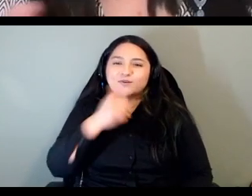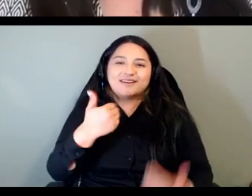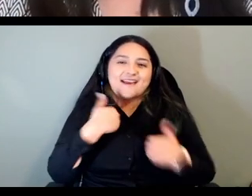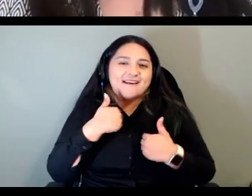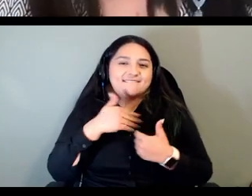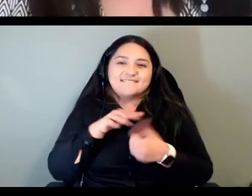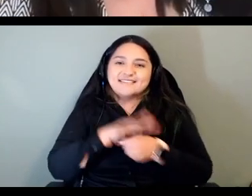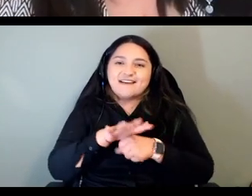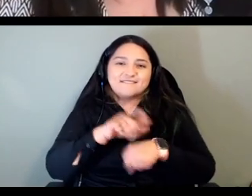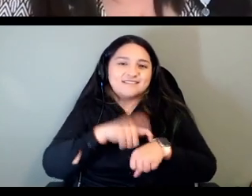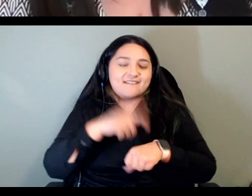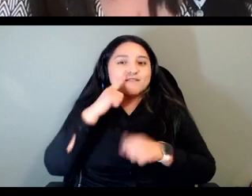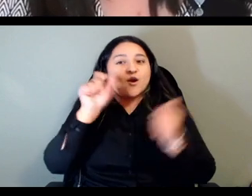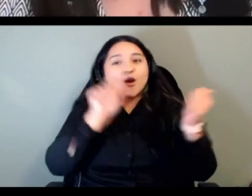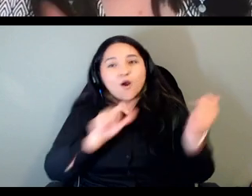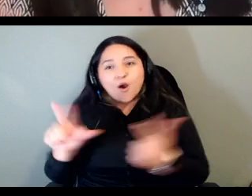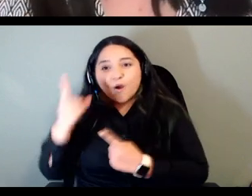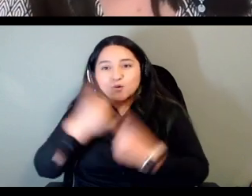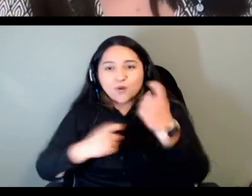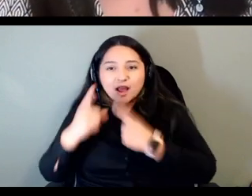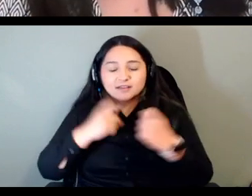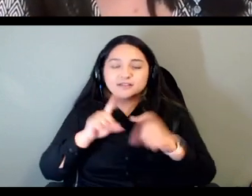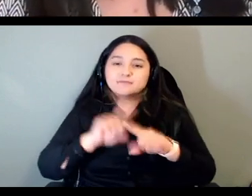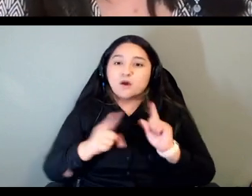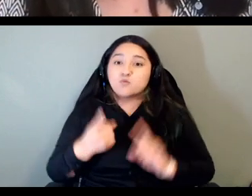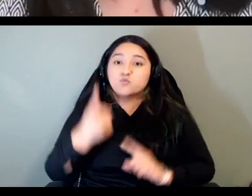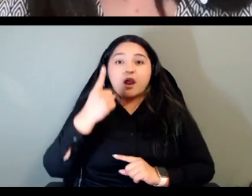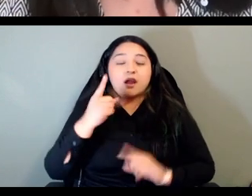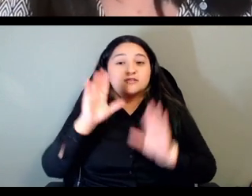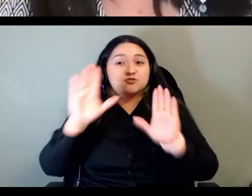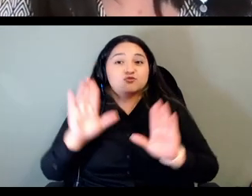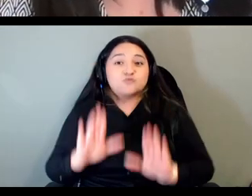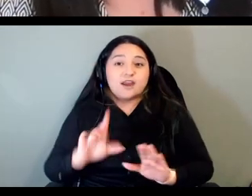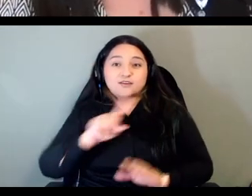one really great question that came up is are there trainings that i could do to learn